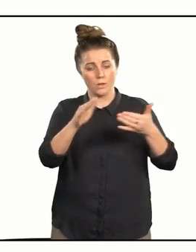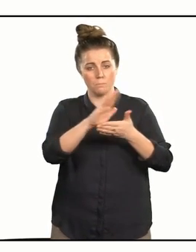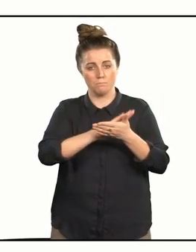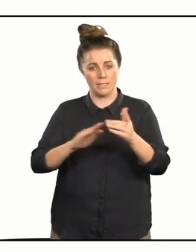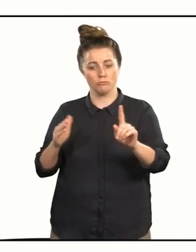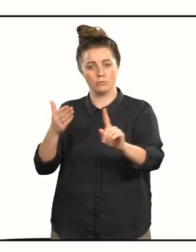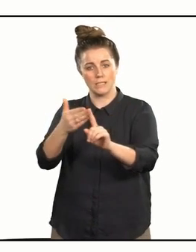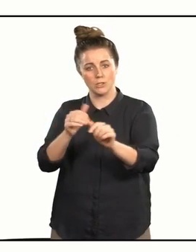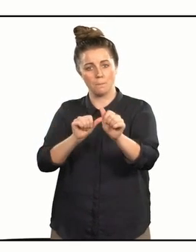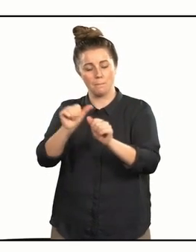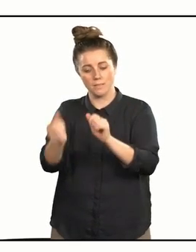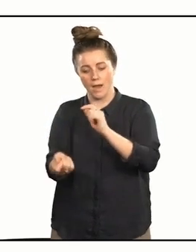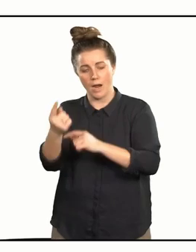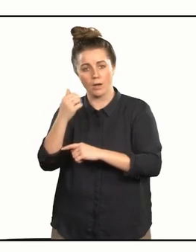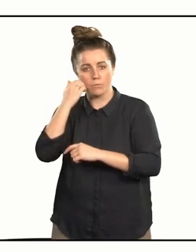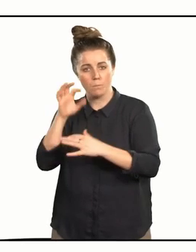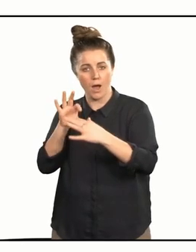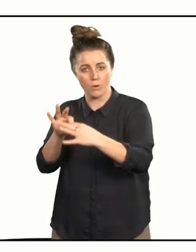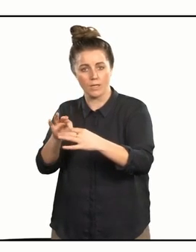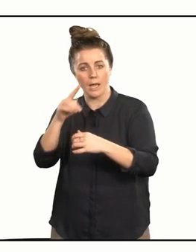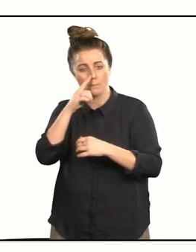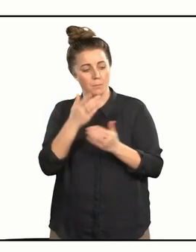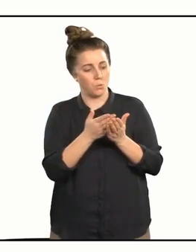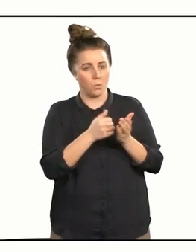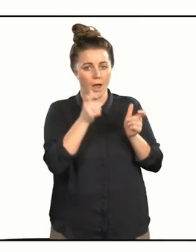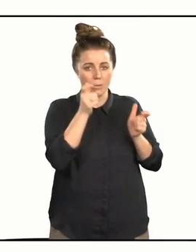deliver better outcomes for Māori and for all people in our care.